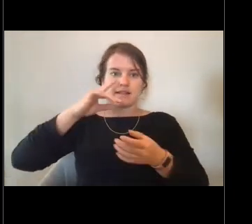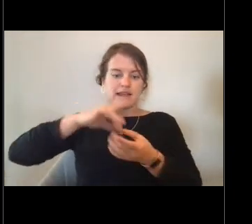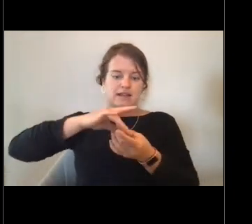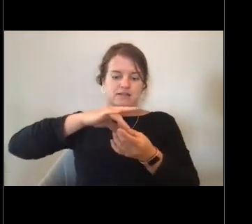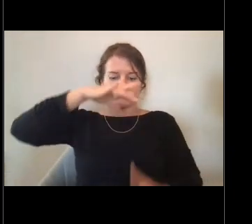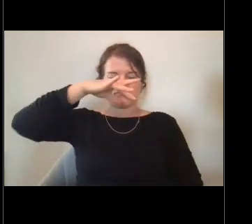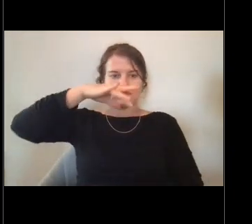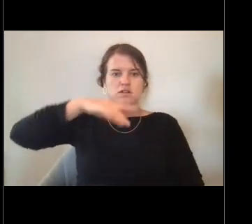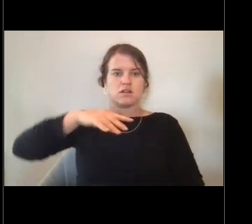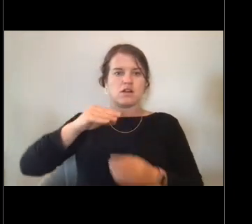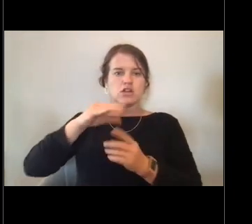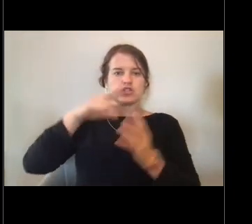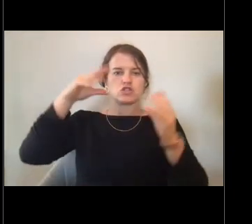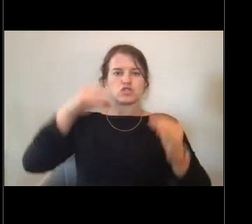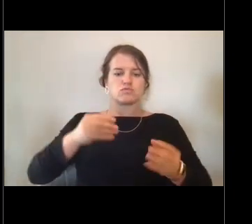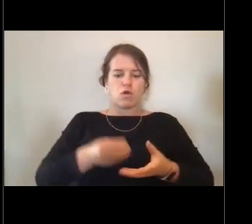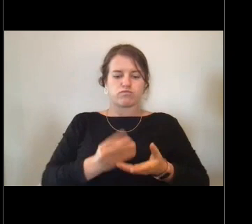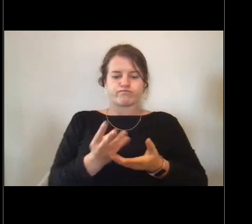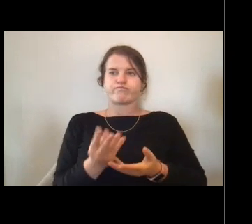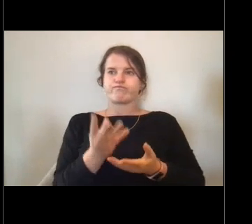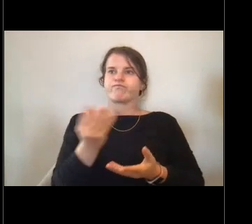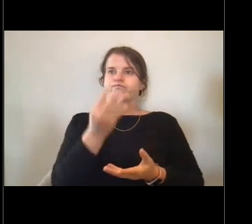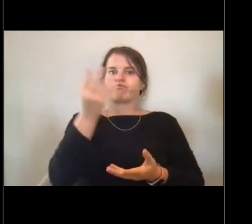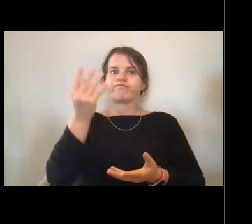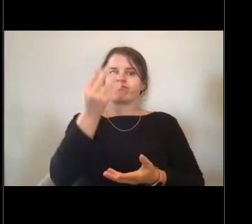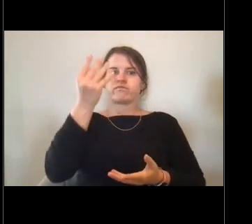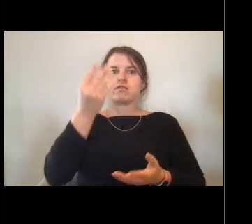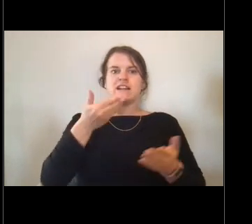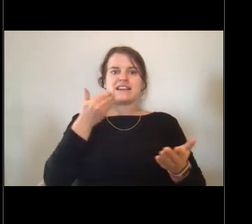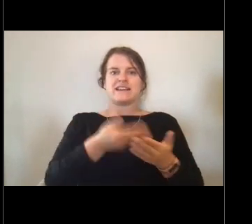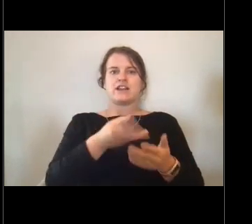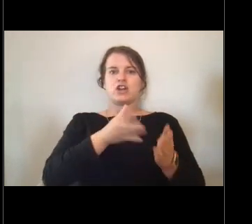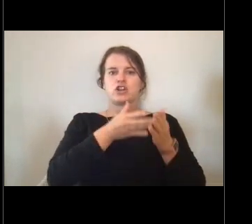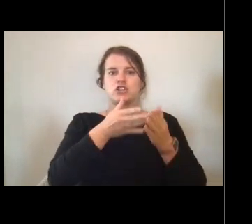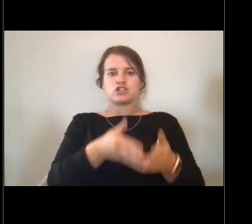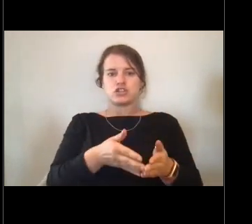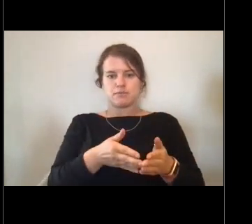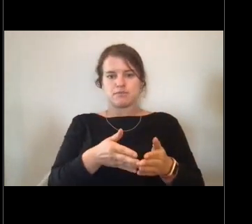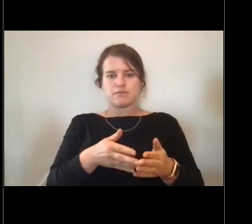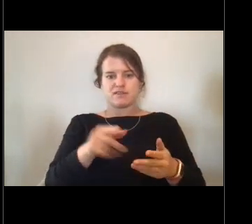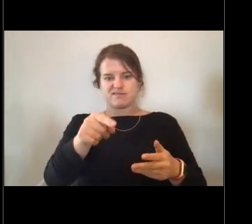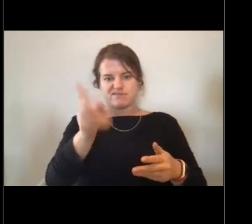about half a mile off of the ship. And then the third time they were flying around